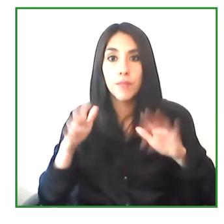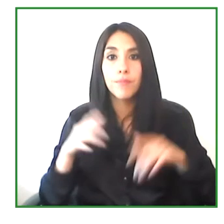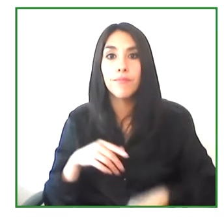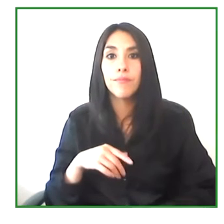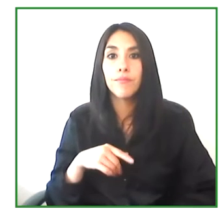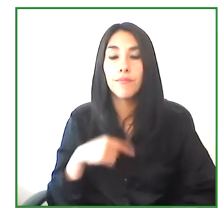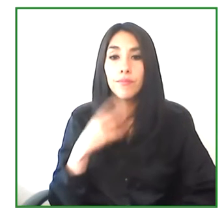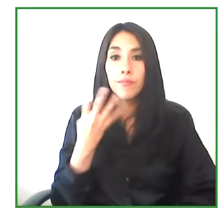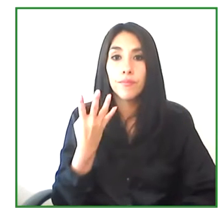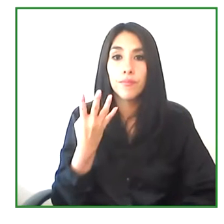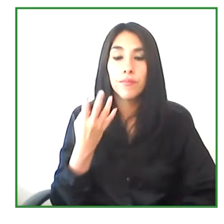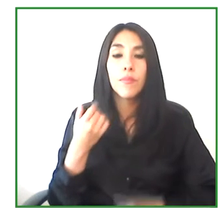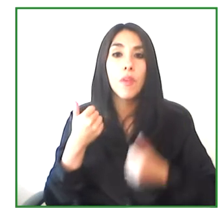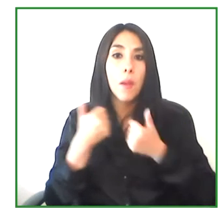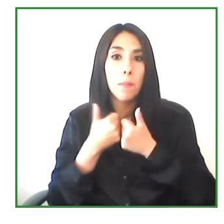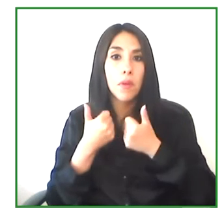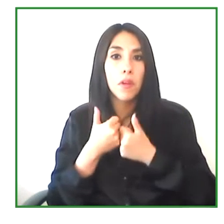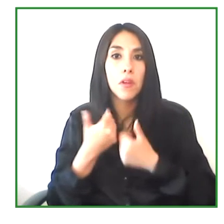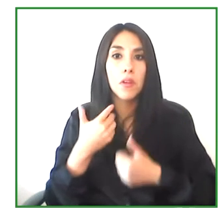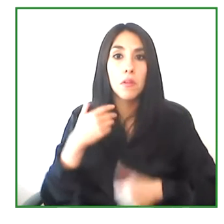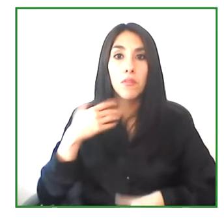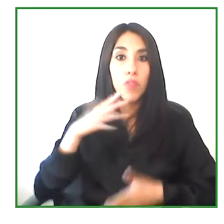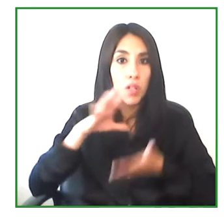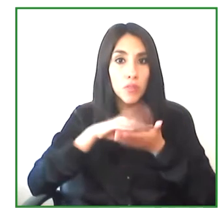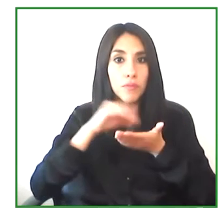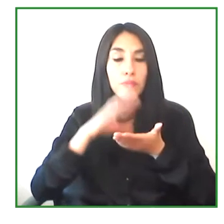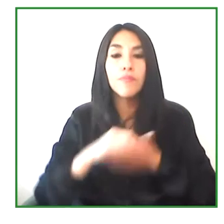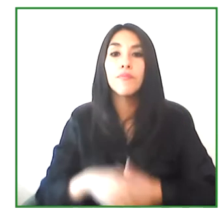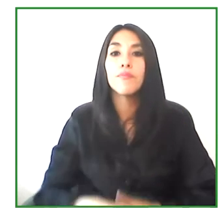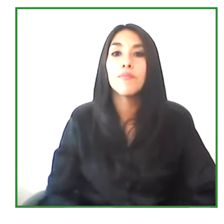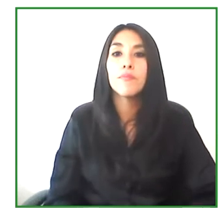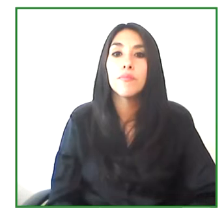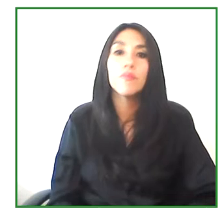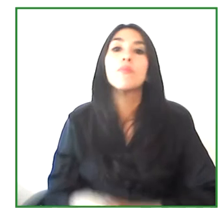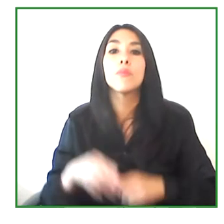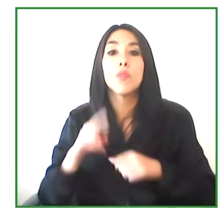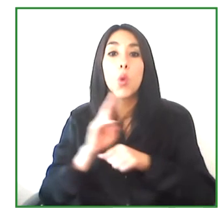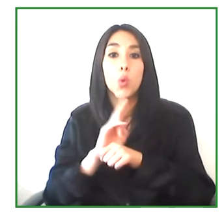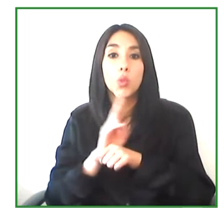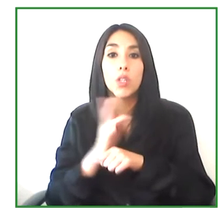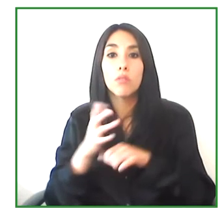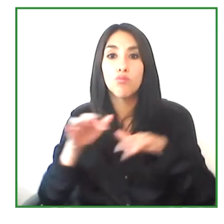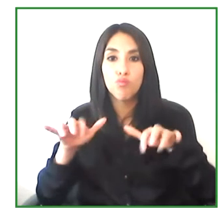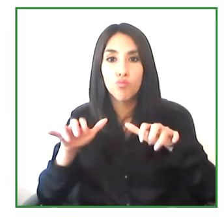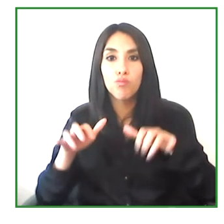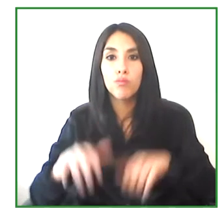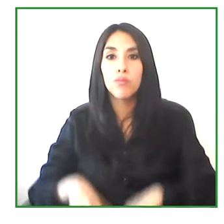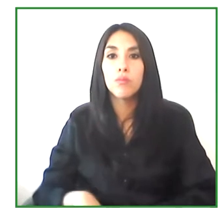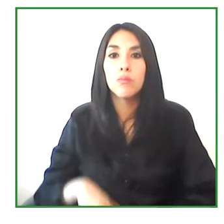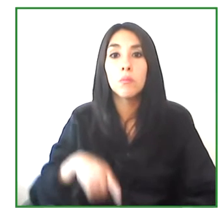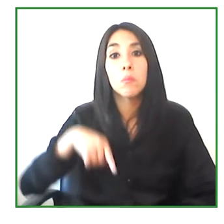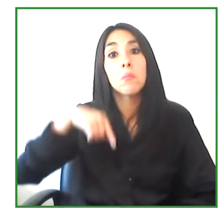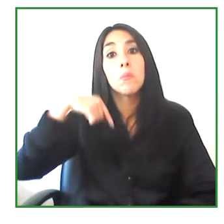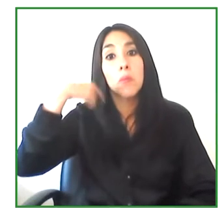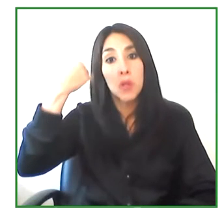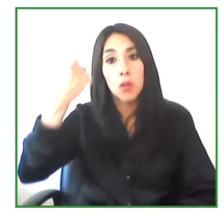who are learning about these technology to pass it to the users.